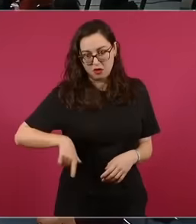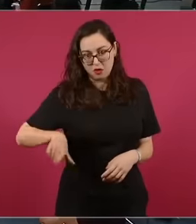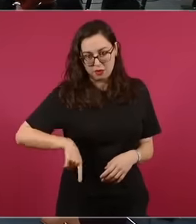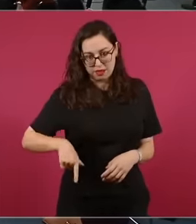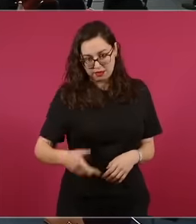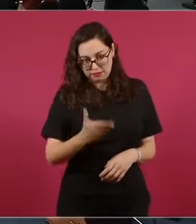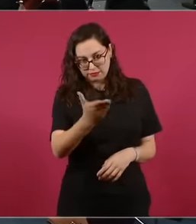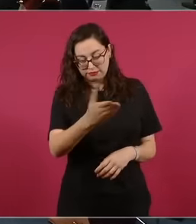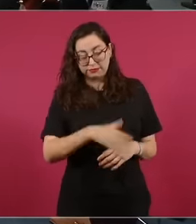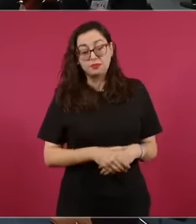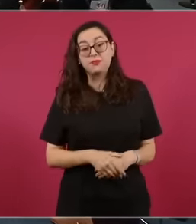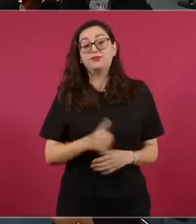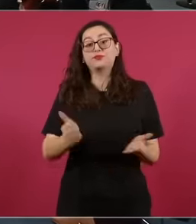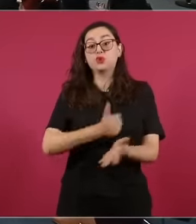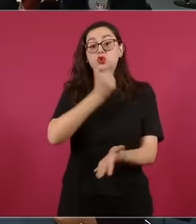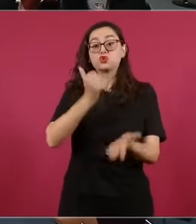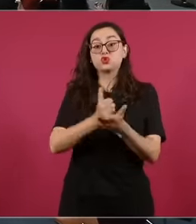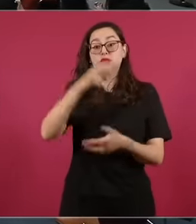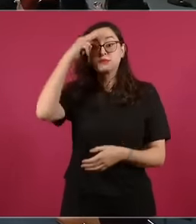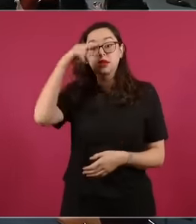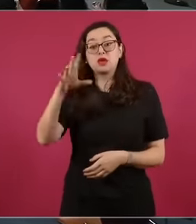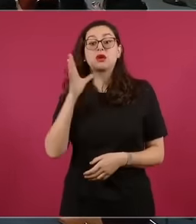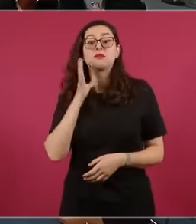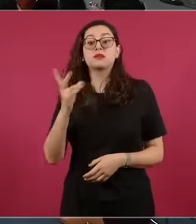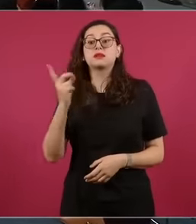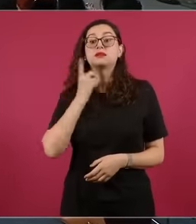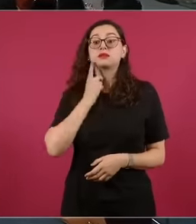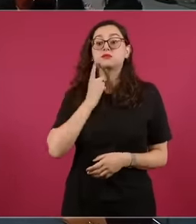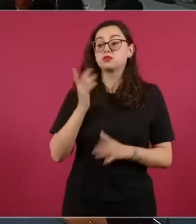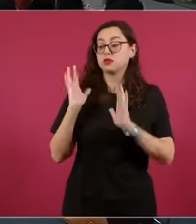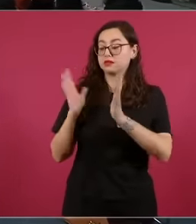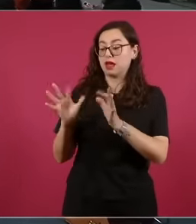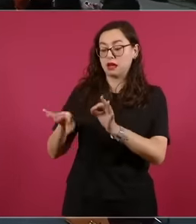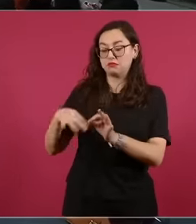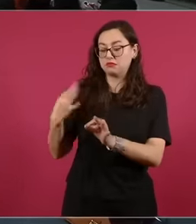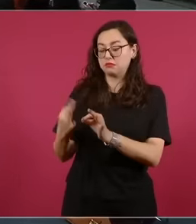of the Congress of Mexico City and a Bonus of 2.5 million pesos is coming out for